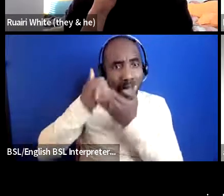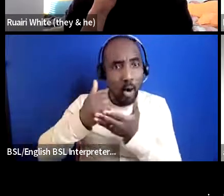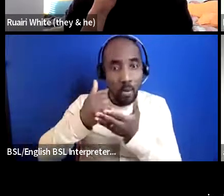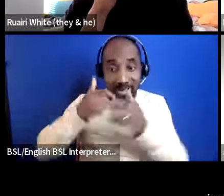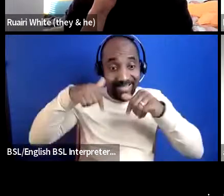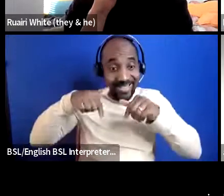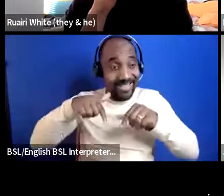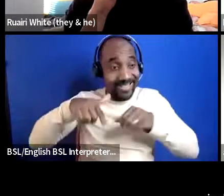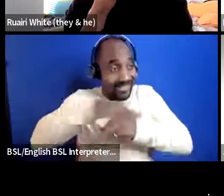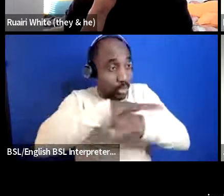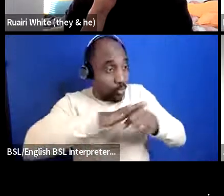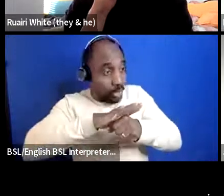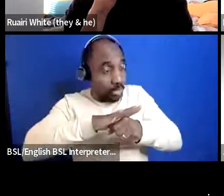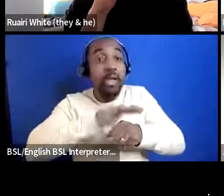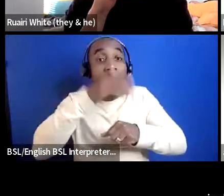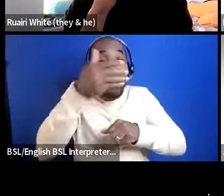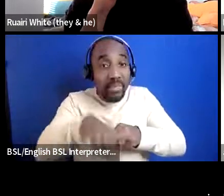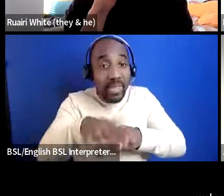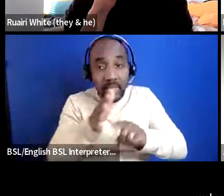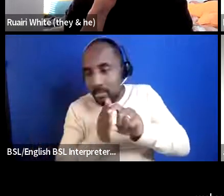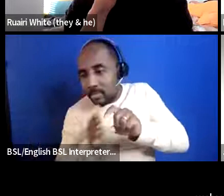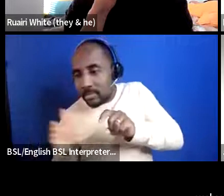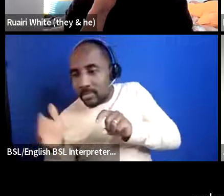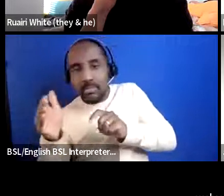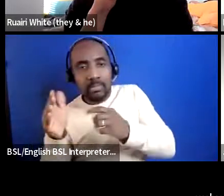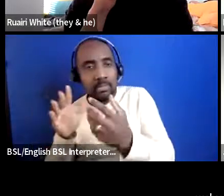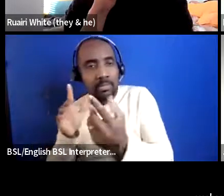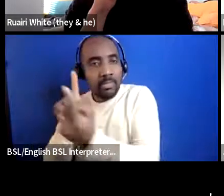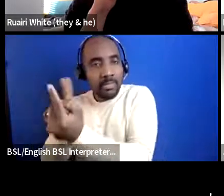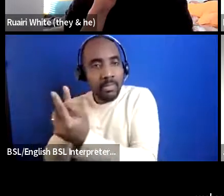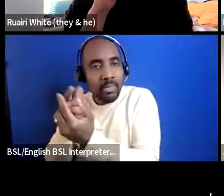we've gone at the back and started to support each other depending on what what we are good